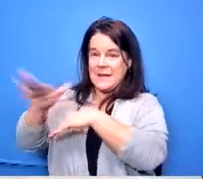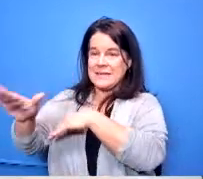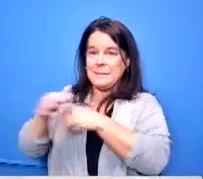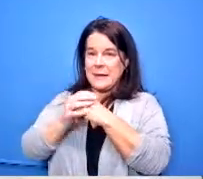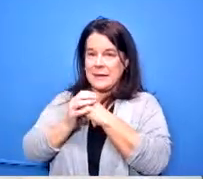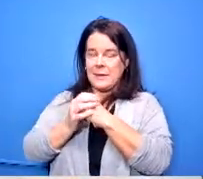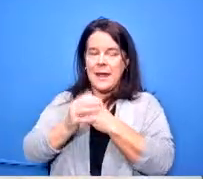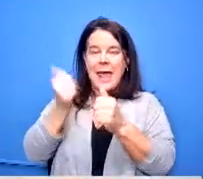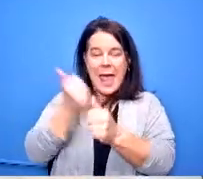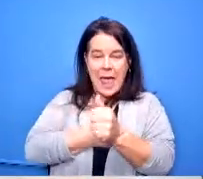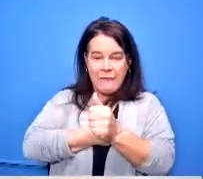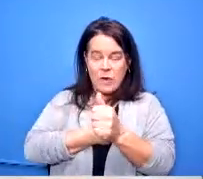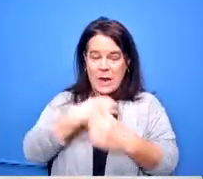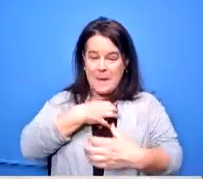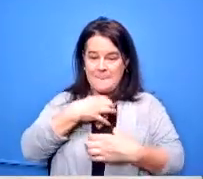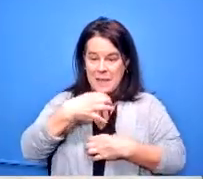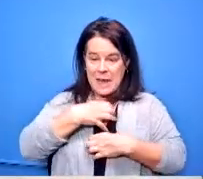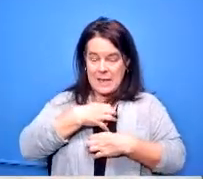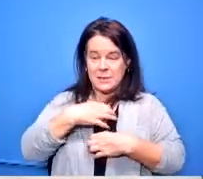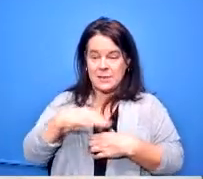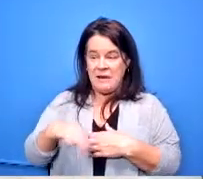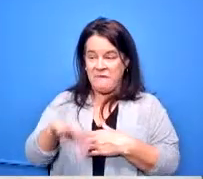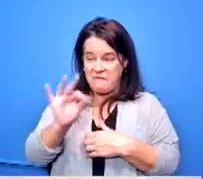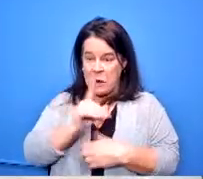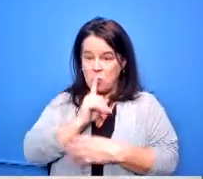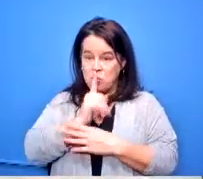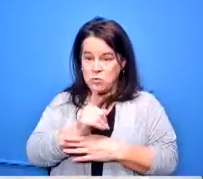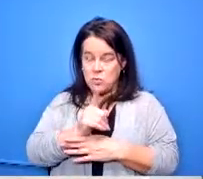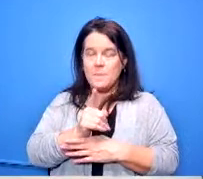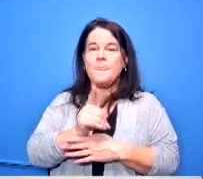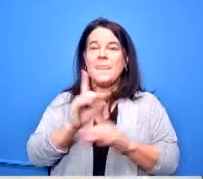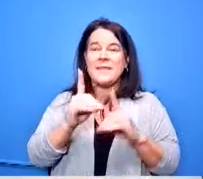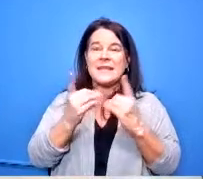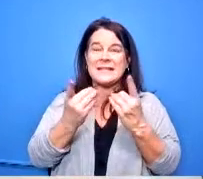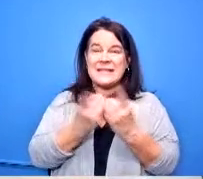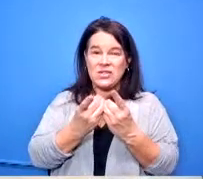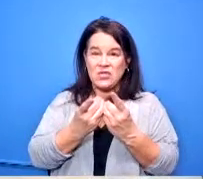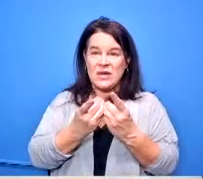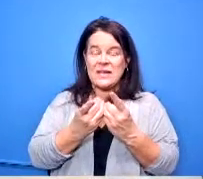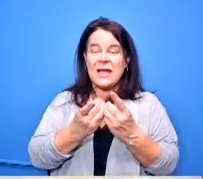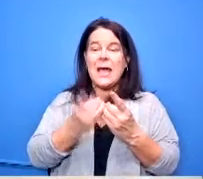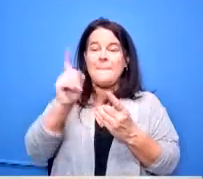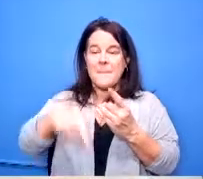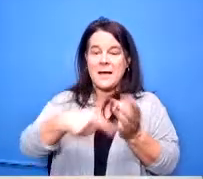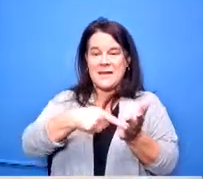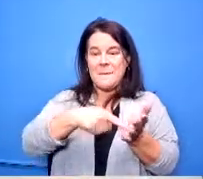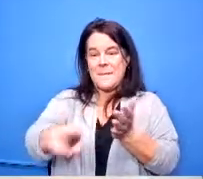found to be legitimate the district is fined money off of their transportation reimbursement so right